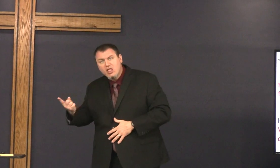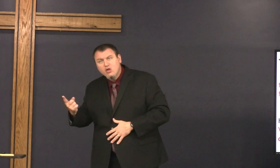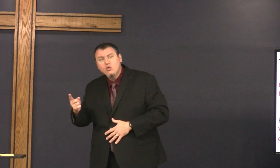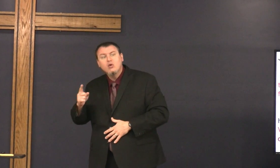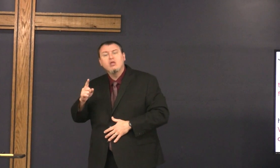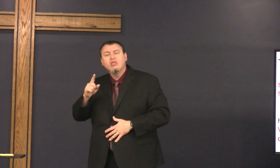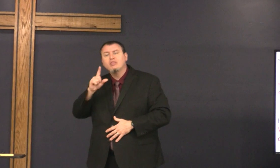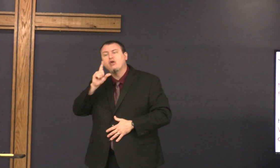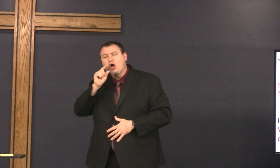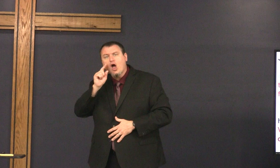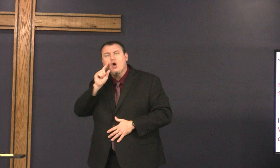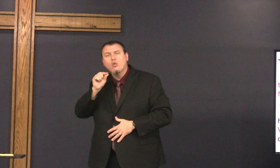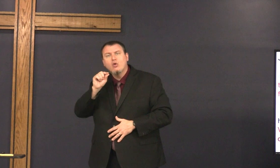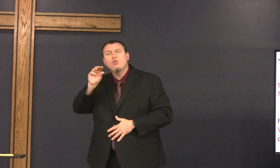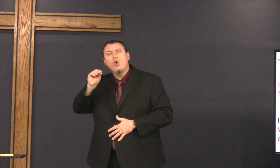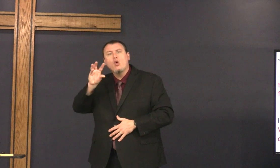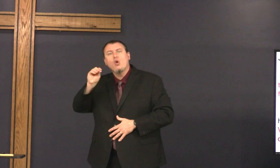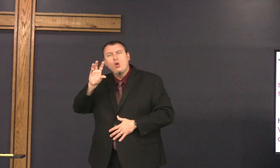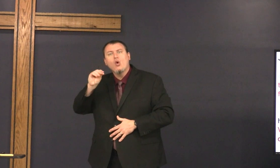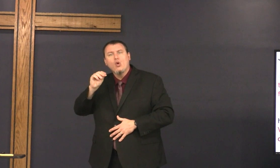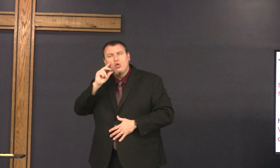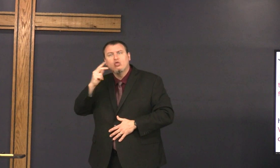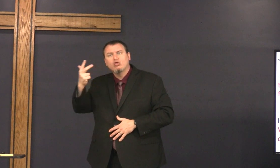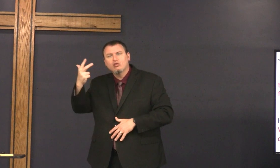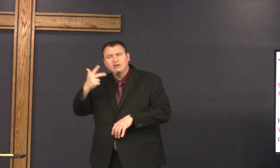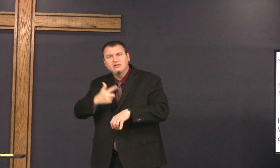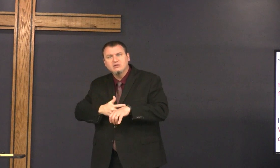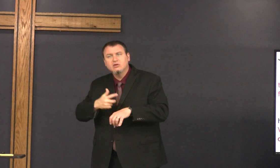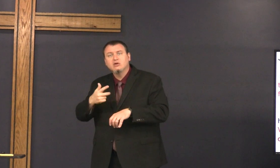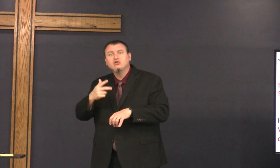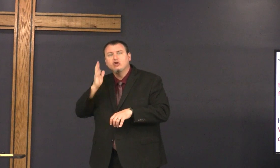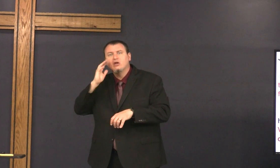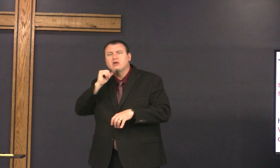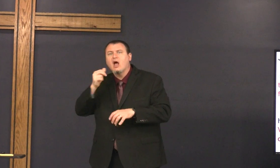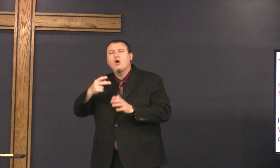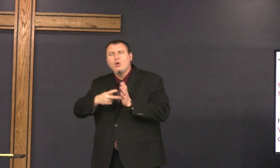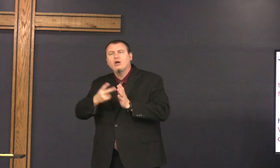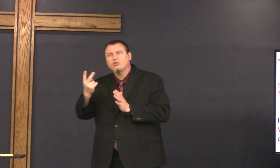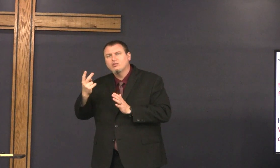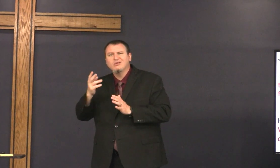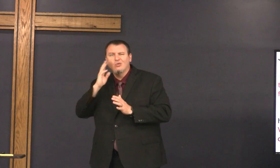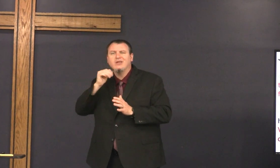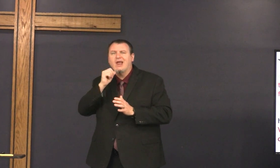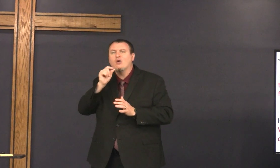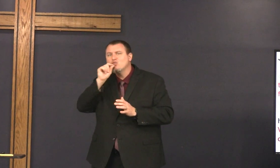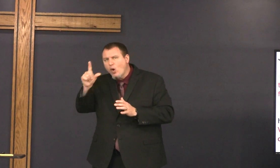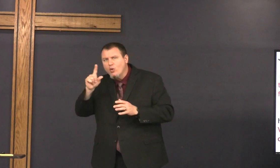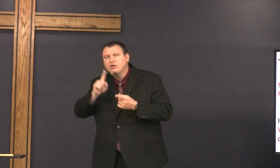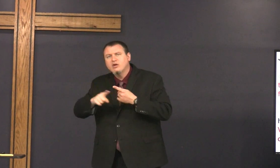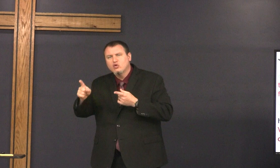be honest will thou lay down lay down my life for my sake verily